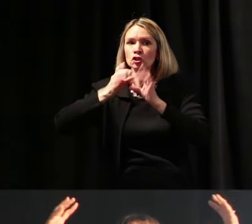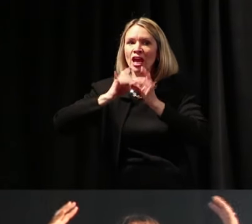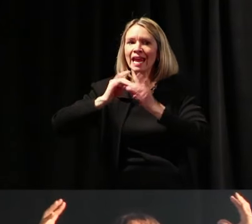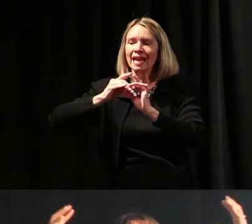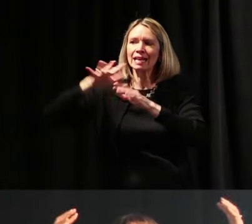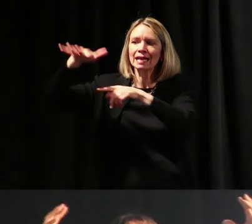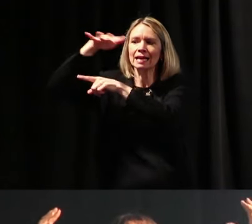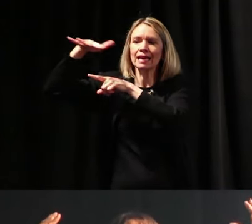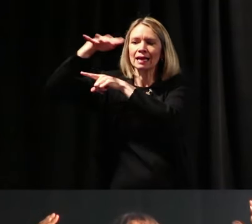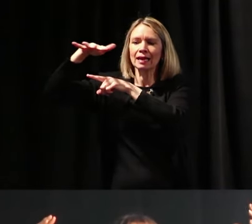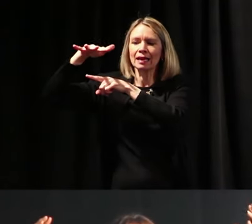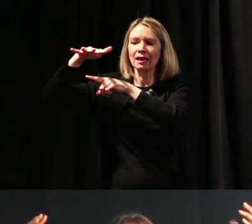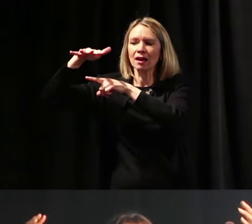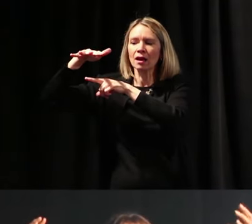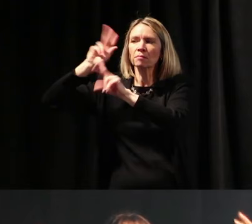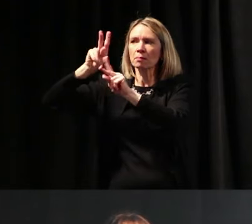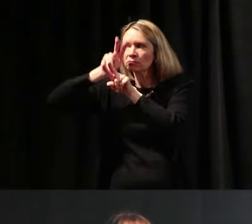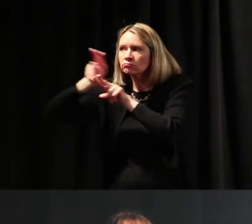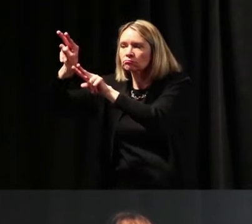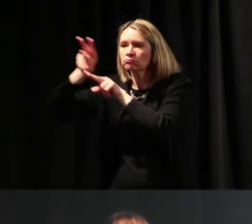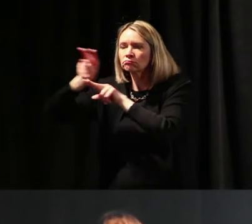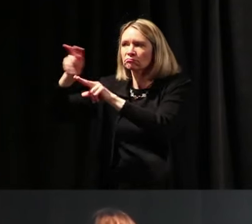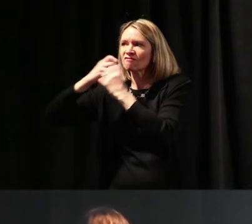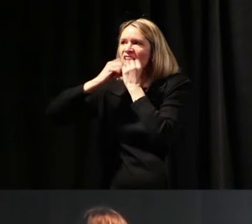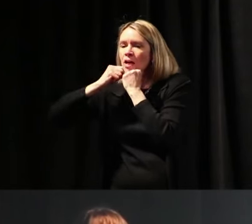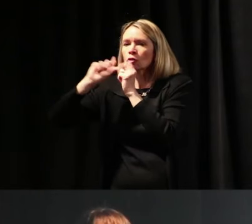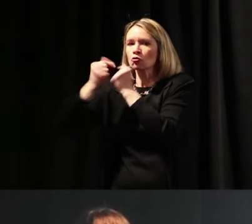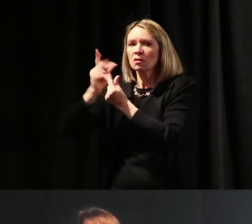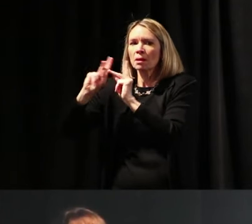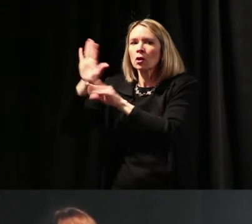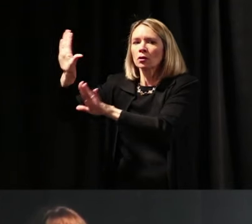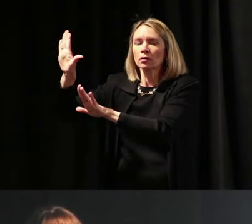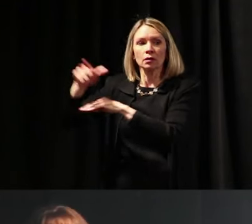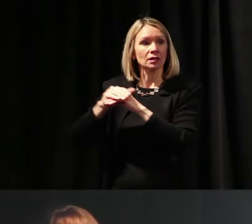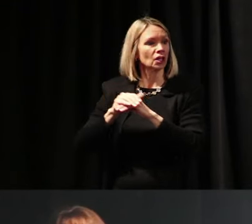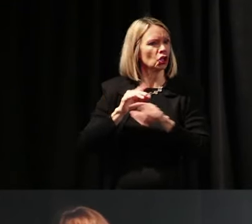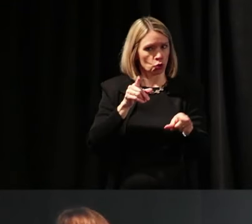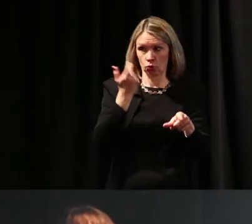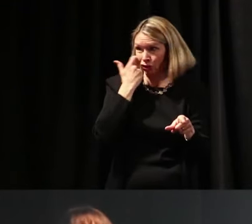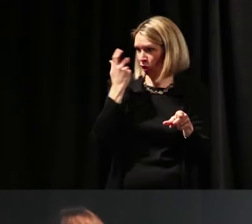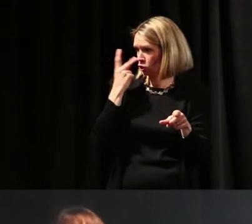and a very highly valued group of people. Now, you just saw that China, India,